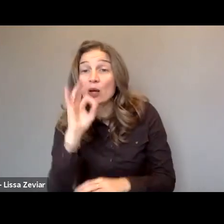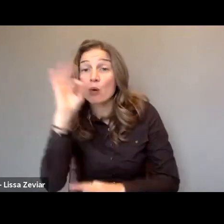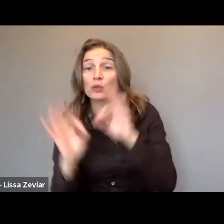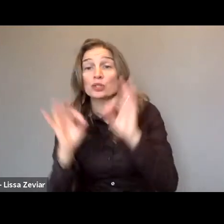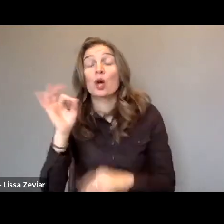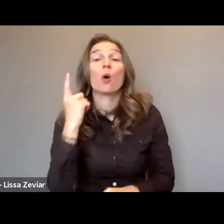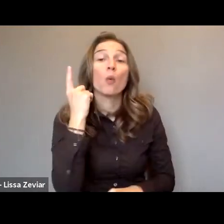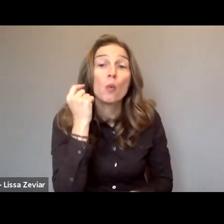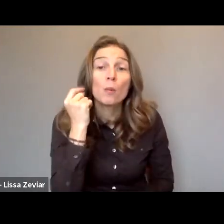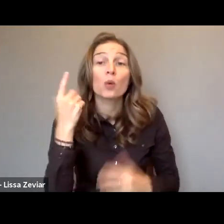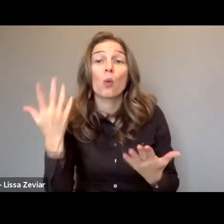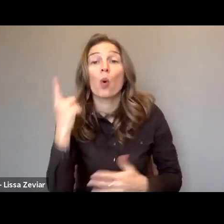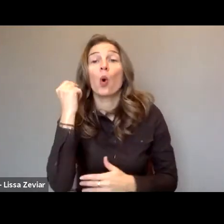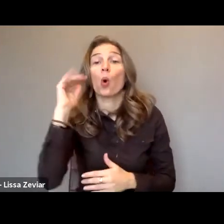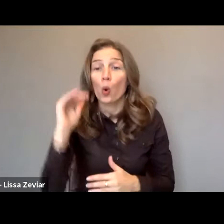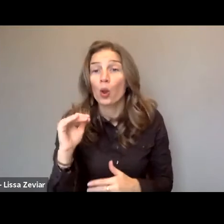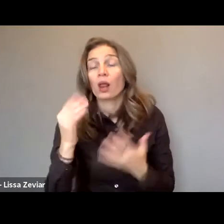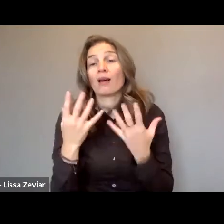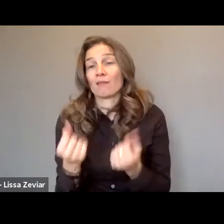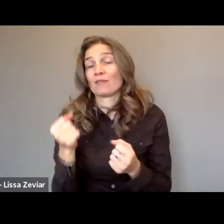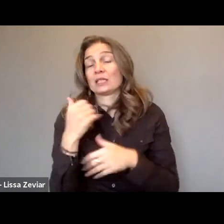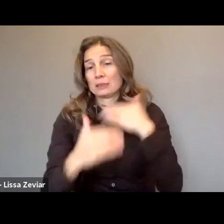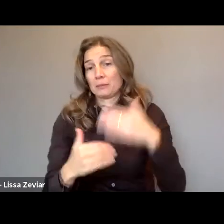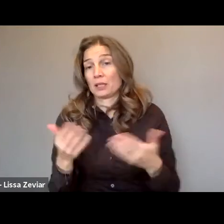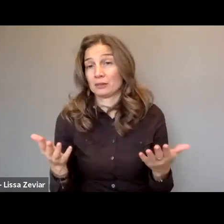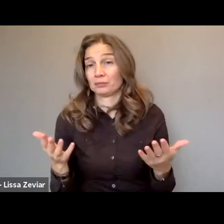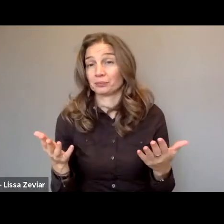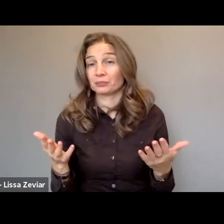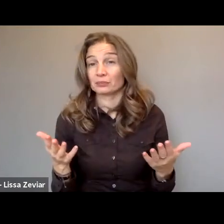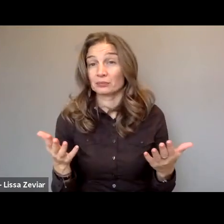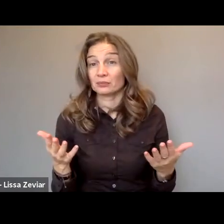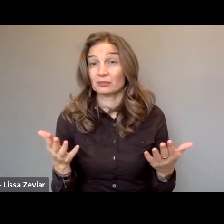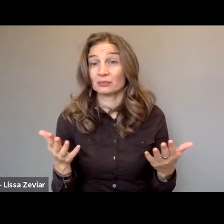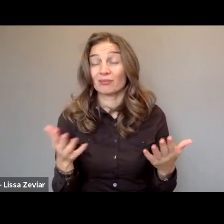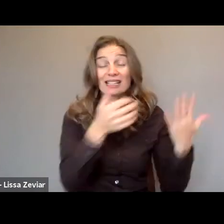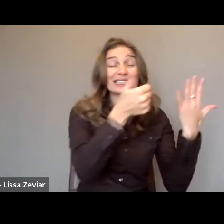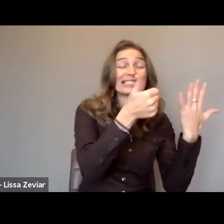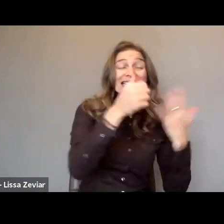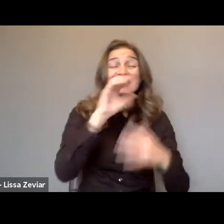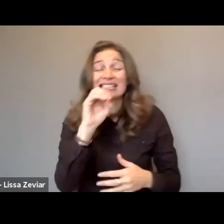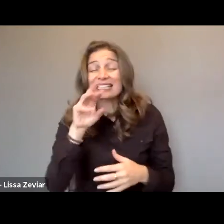That means more or less 60 million of citizens